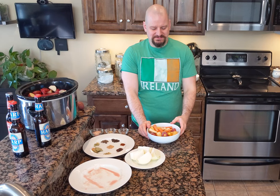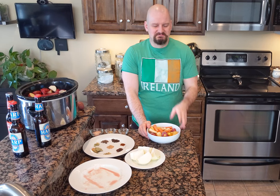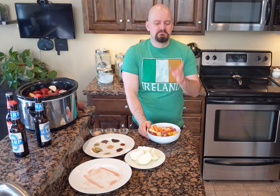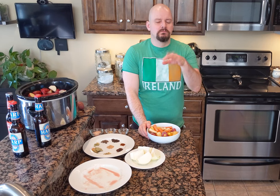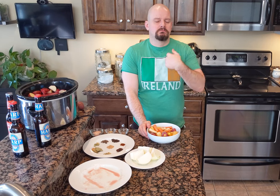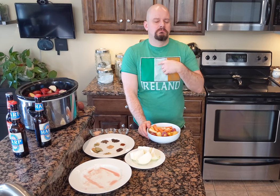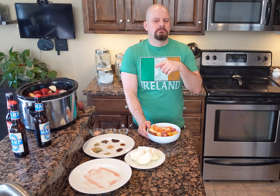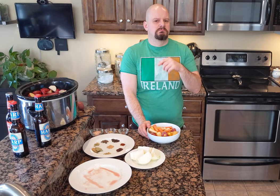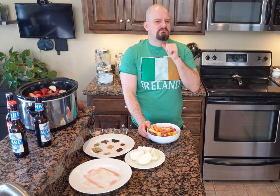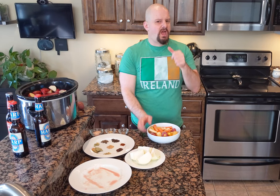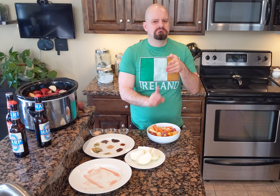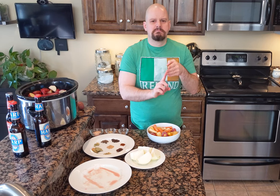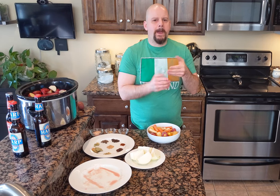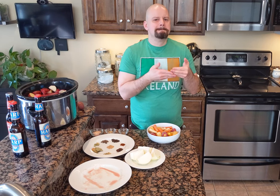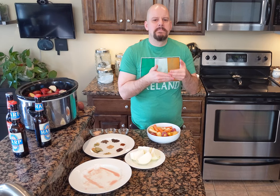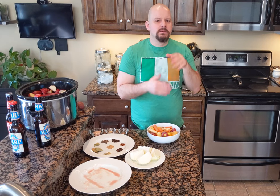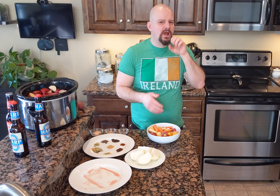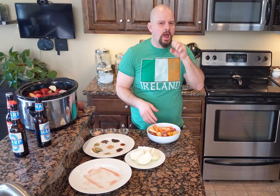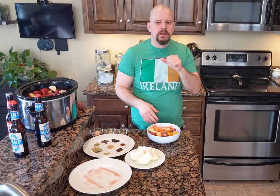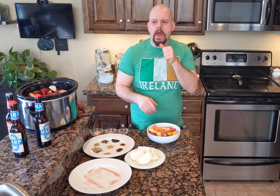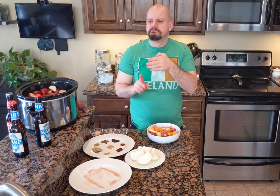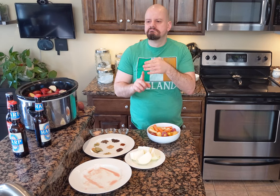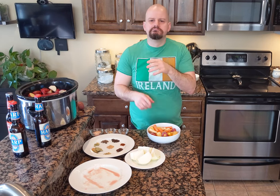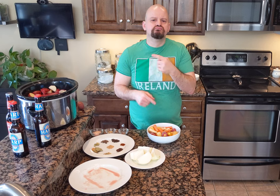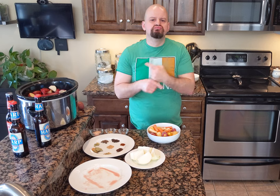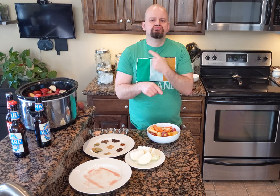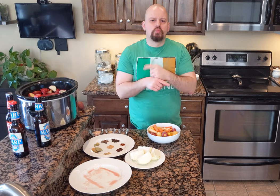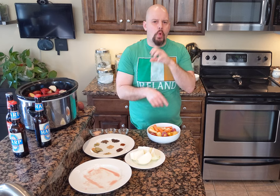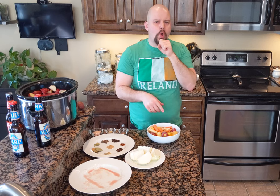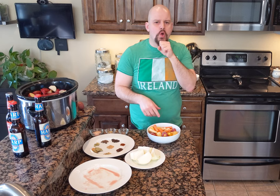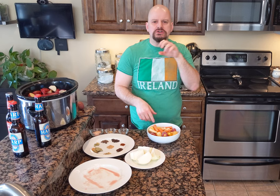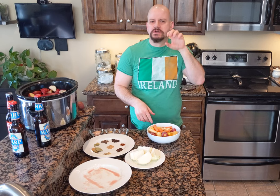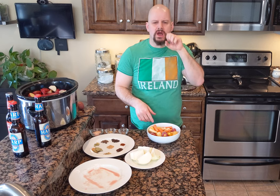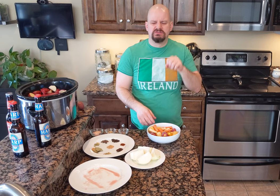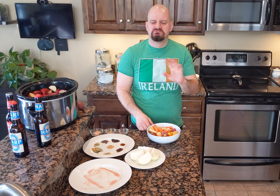I'm not going for baby carrots or just orange carrots.